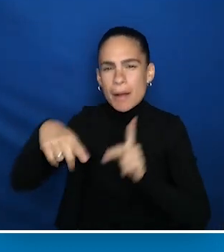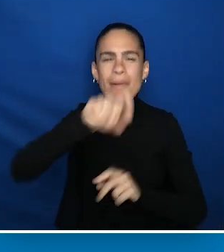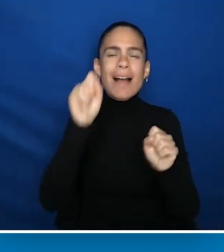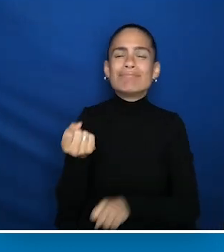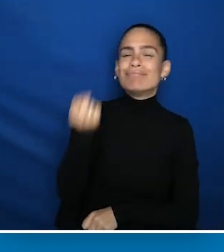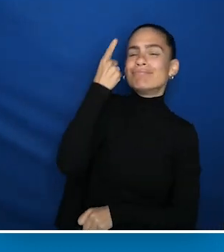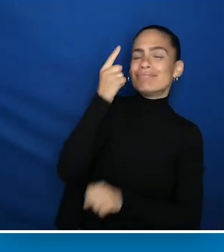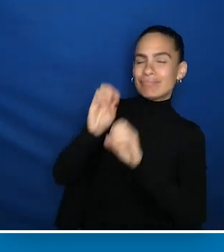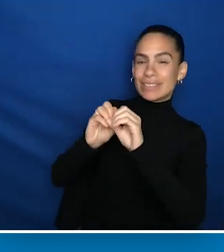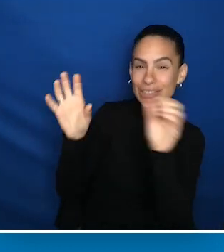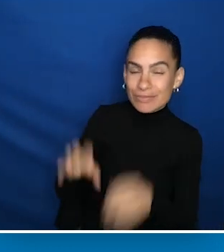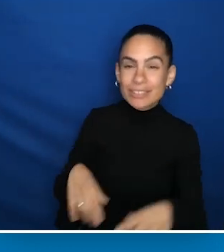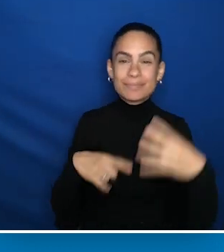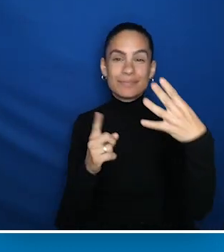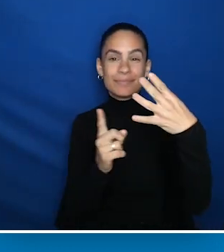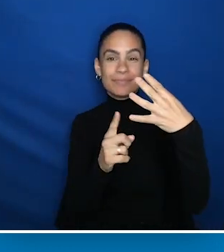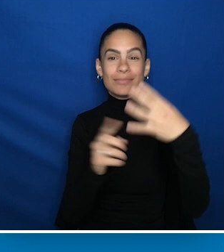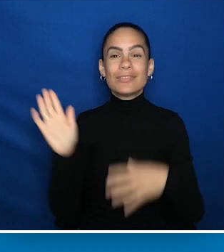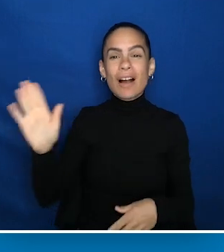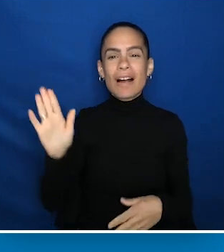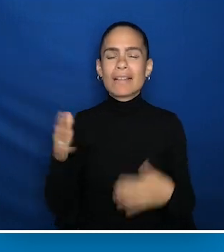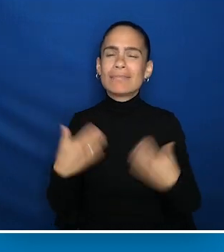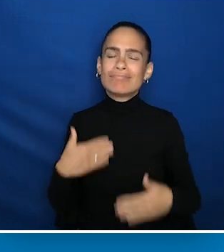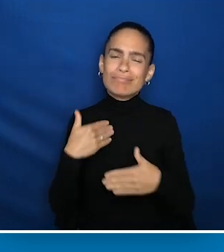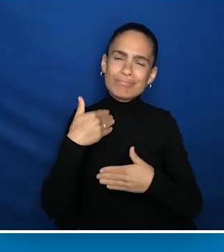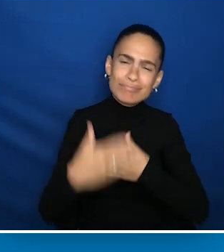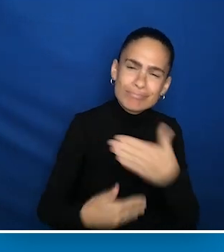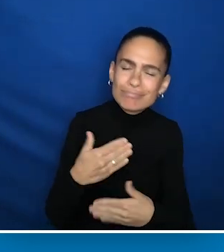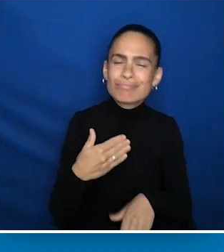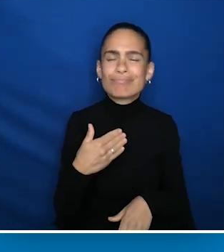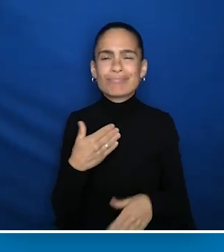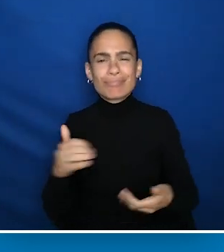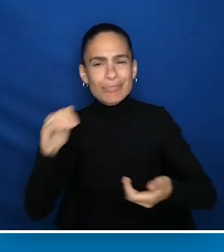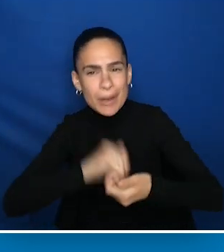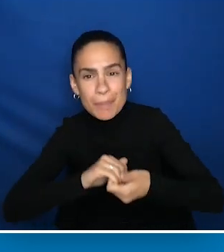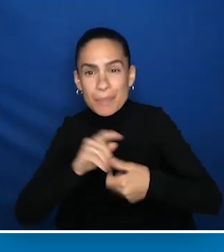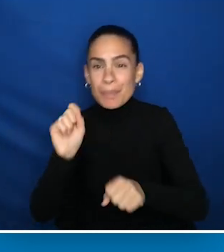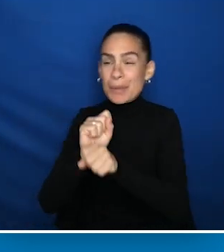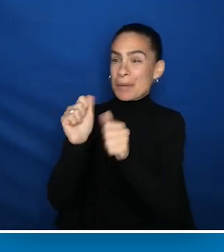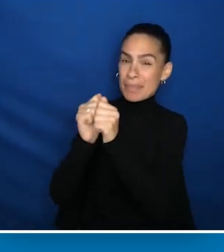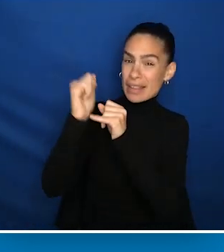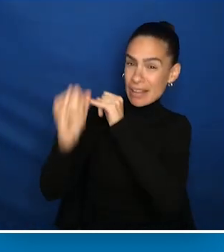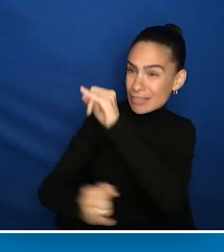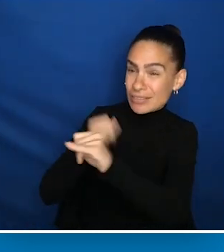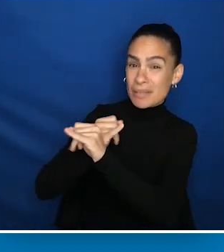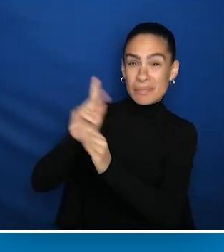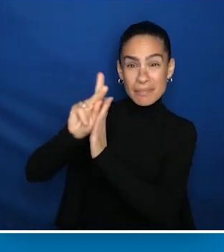in ways that her audiences can understand. And finally, her generosity in collaborating from working with